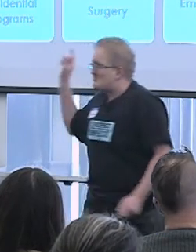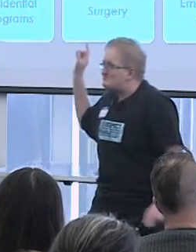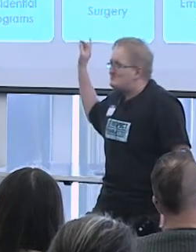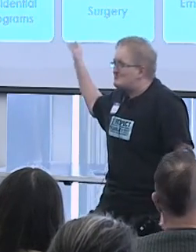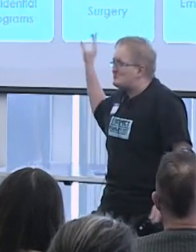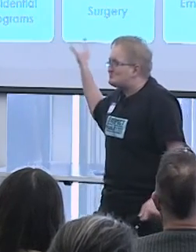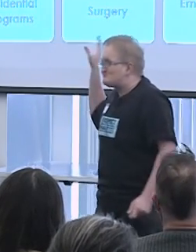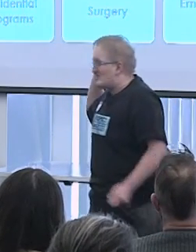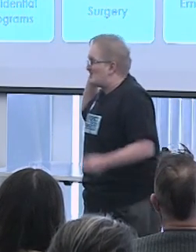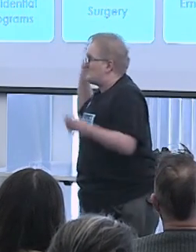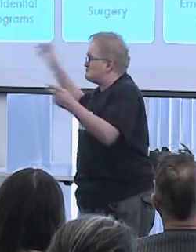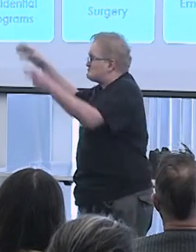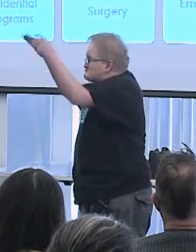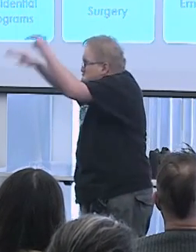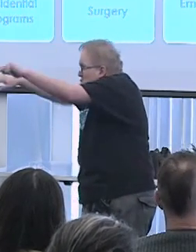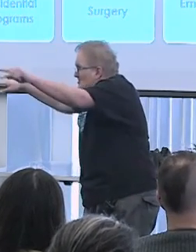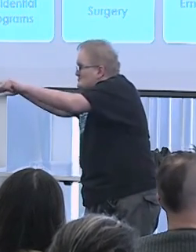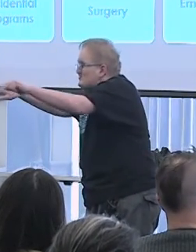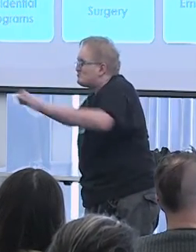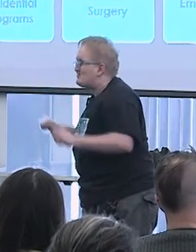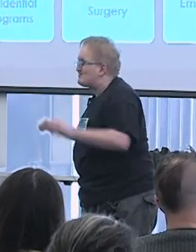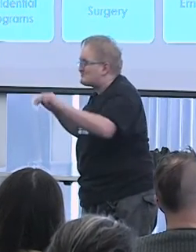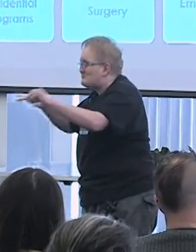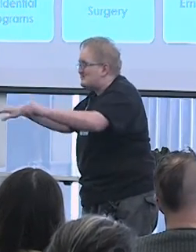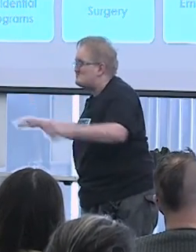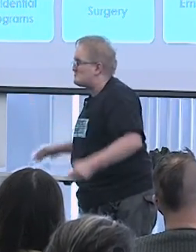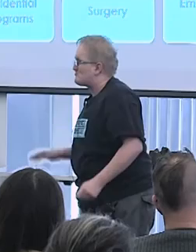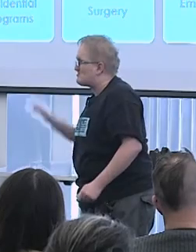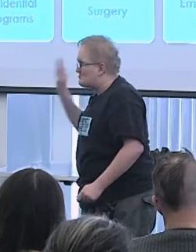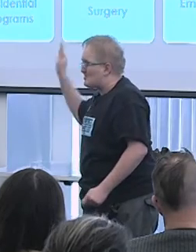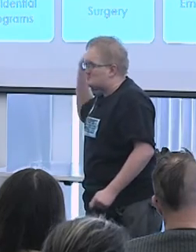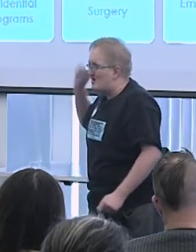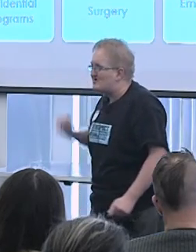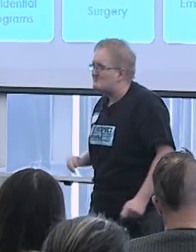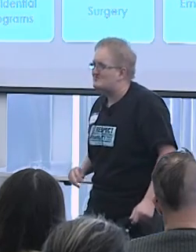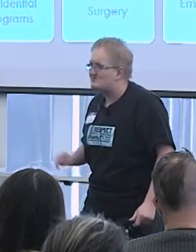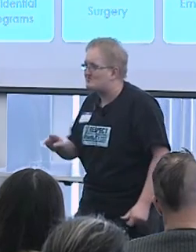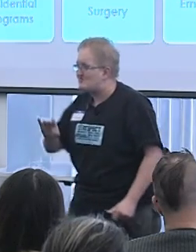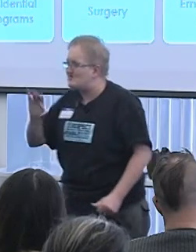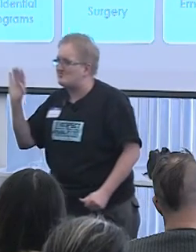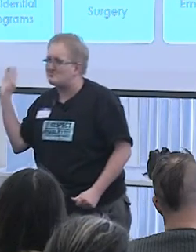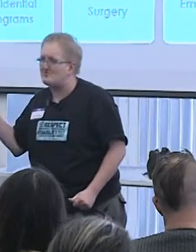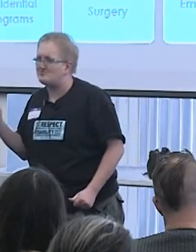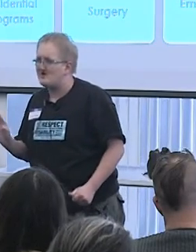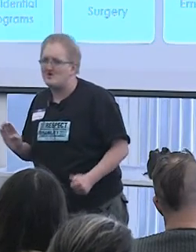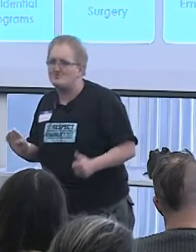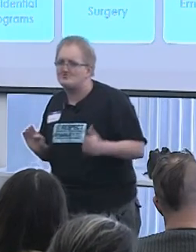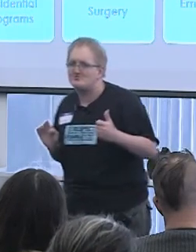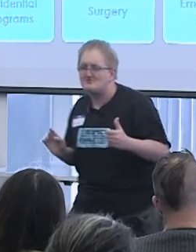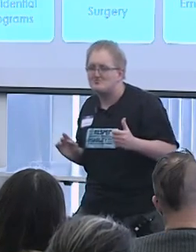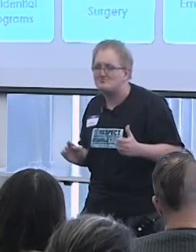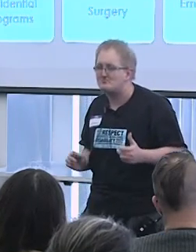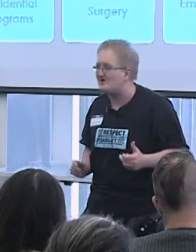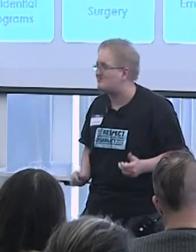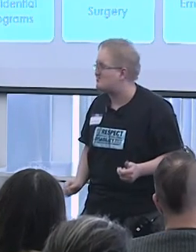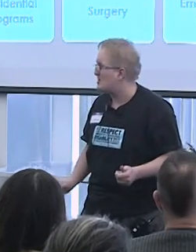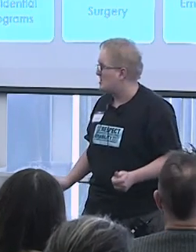A few more kind of grounding things, foundations, what I'm talking about here as far as care is a number of things.